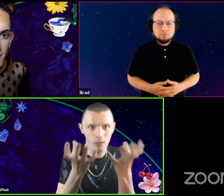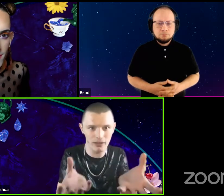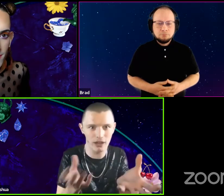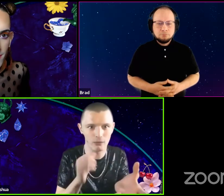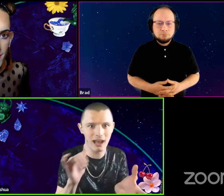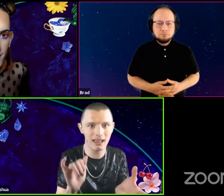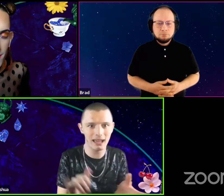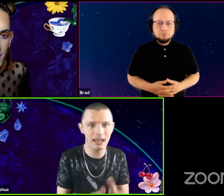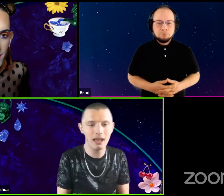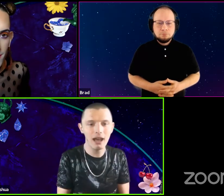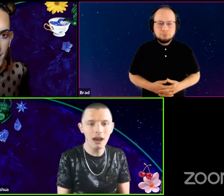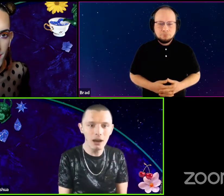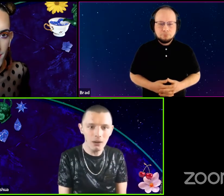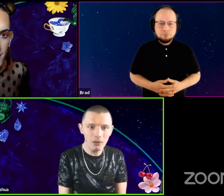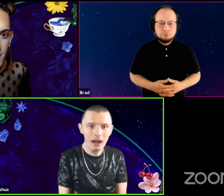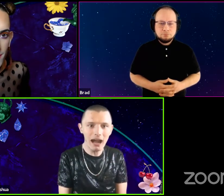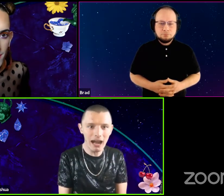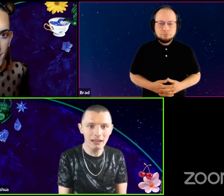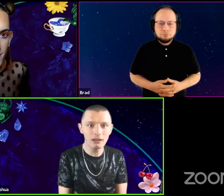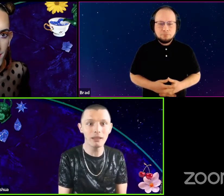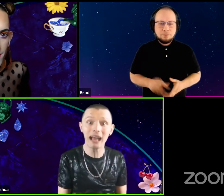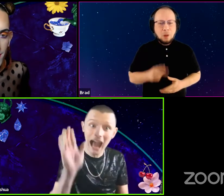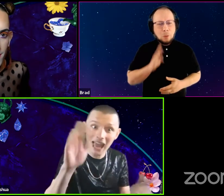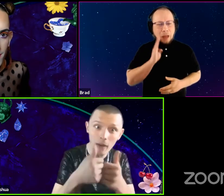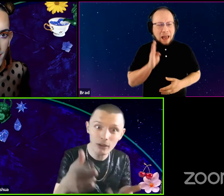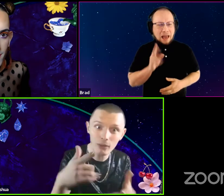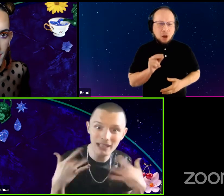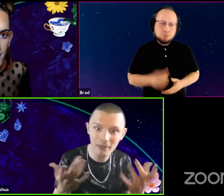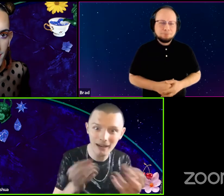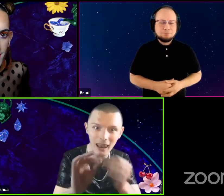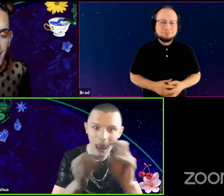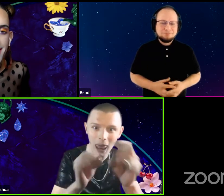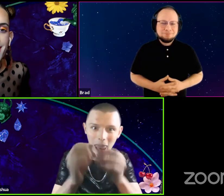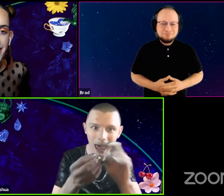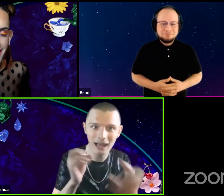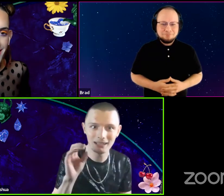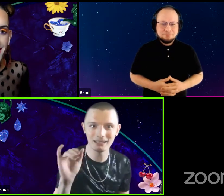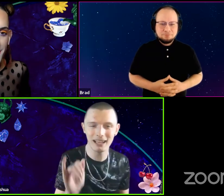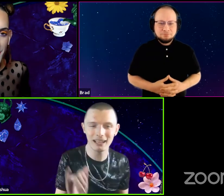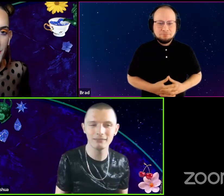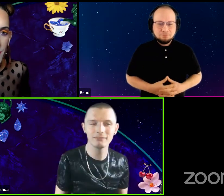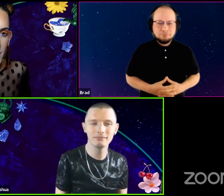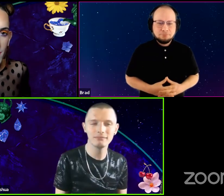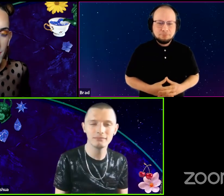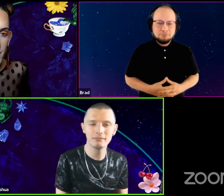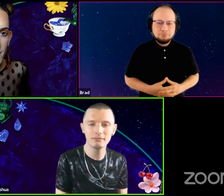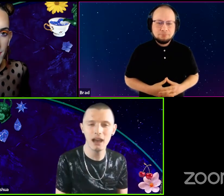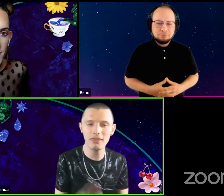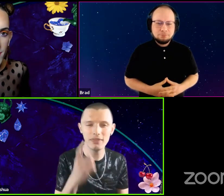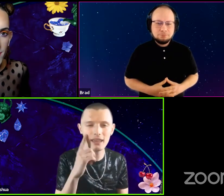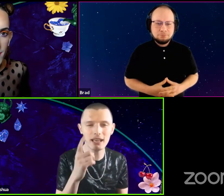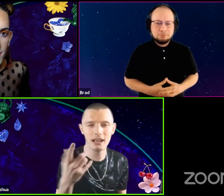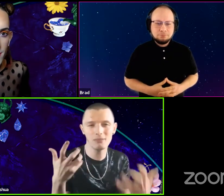We're not like, oh, hi, like, HI, HOW ARE YOU, WHAT'S UP, you're like lalalala. And it's like, I think it comes hand to hand.